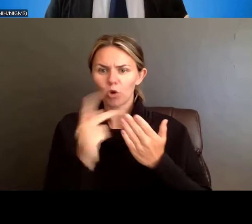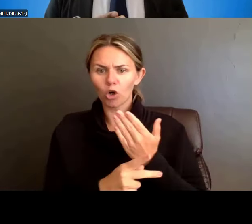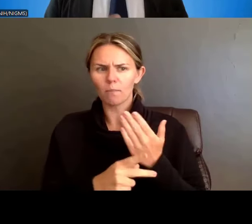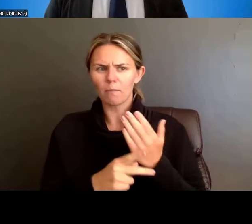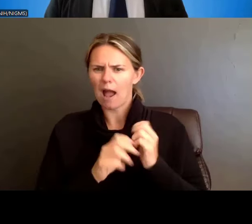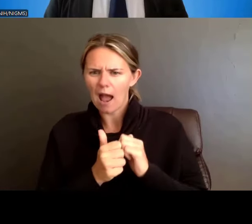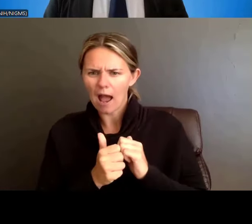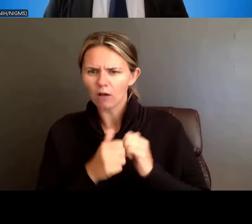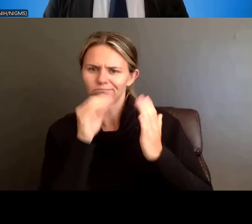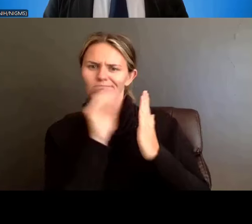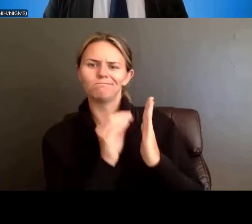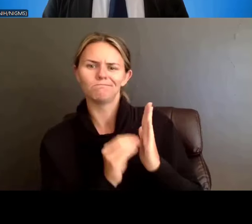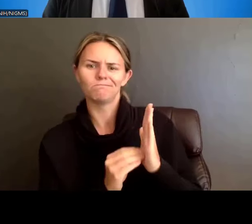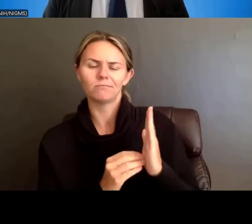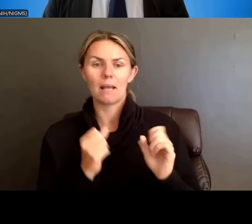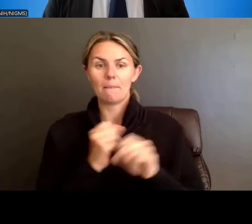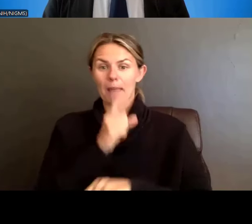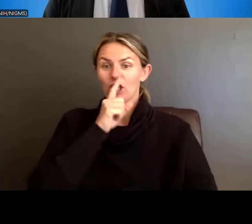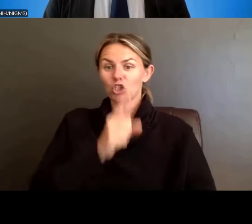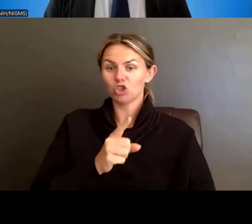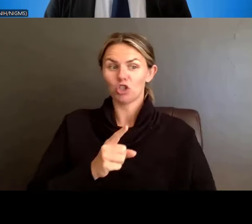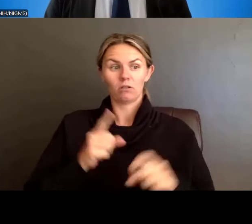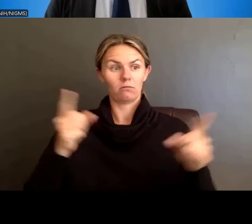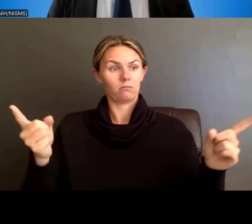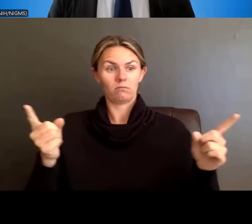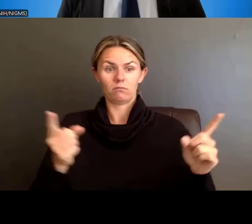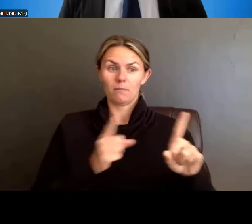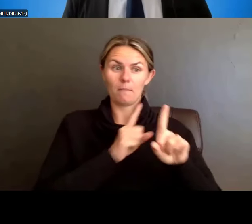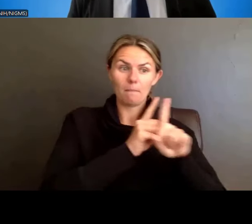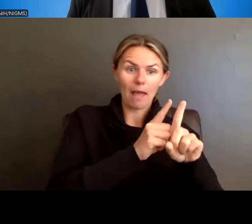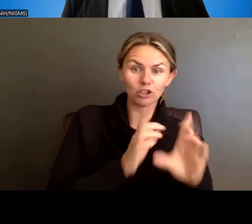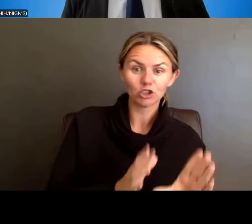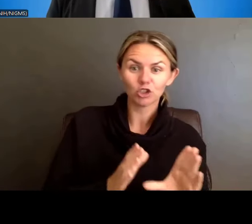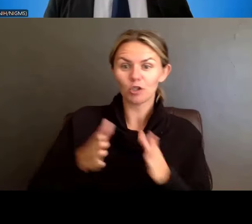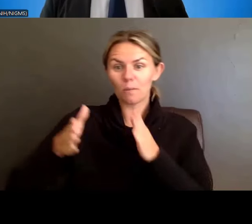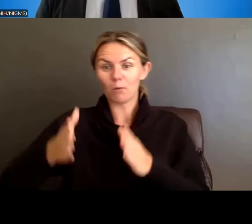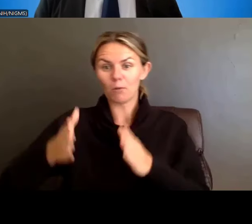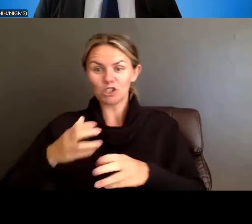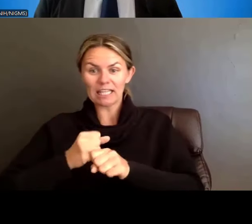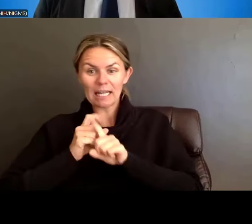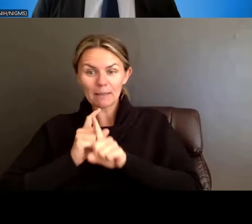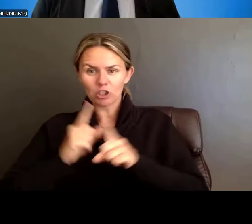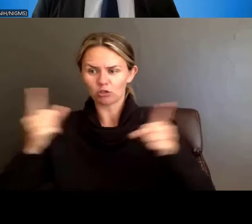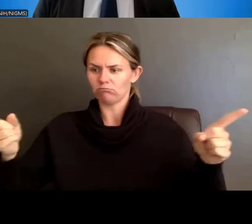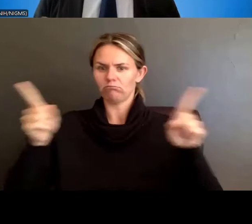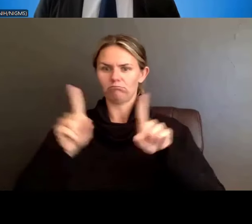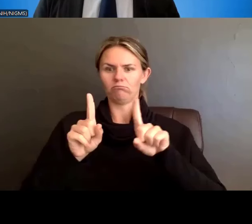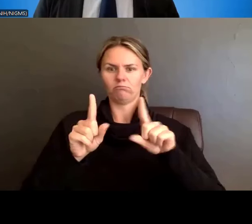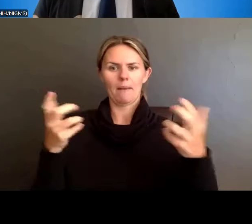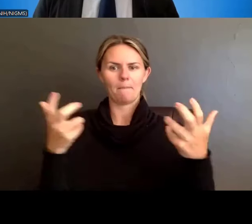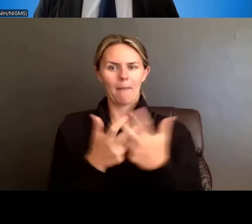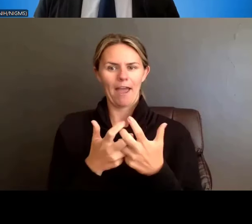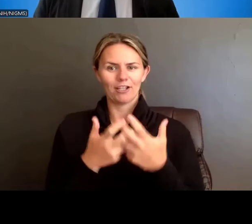and effective training progress, and to describe how the participating faculty are going to be trained to ensure the use